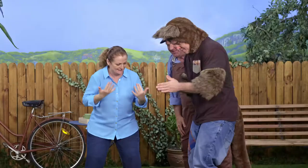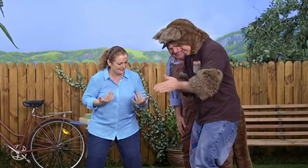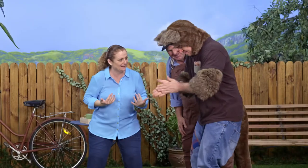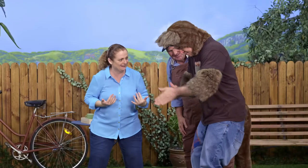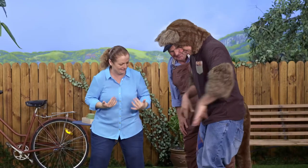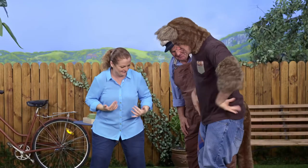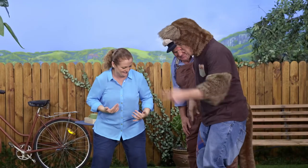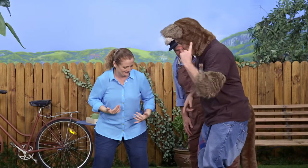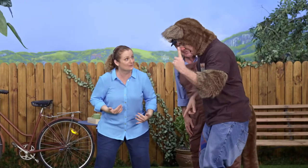How many?